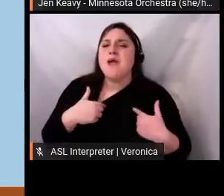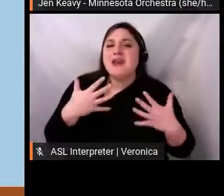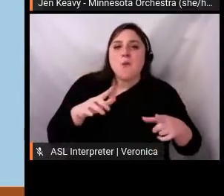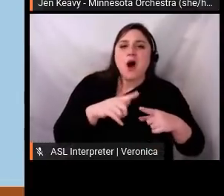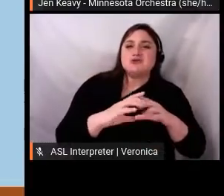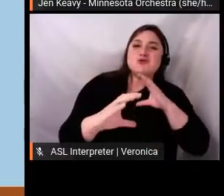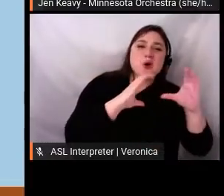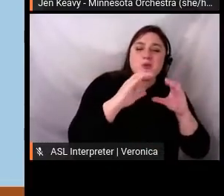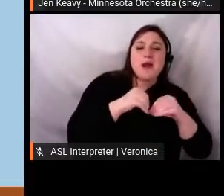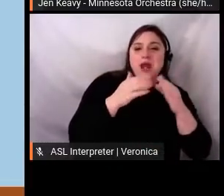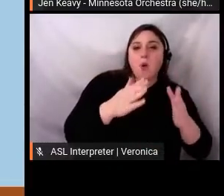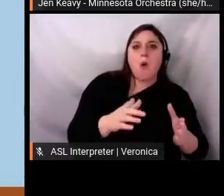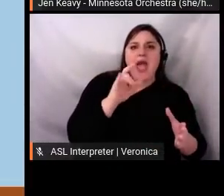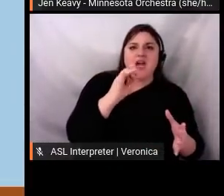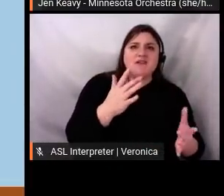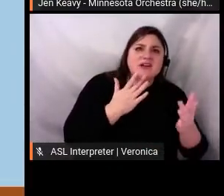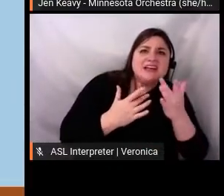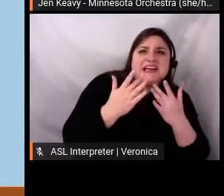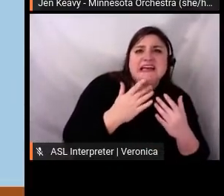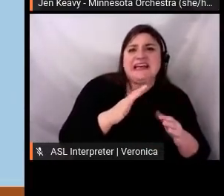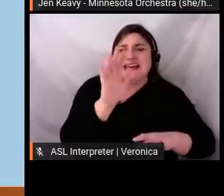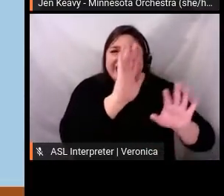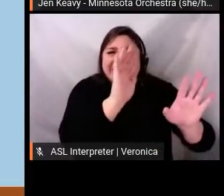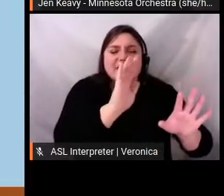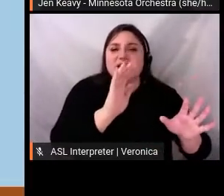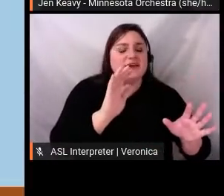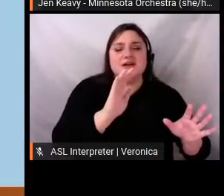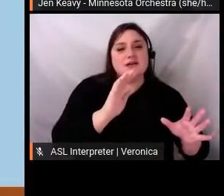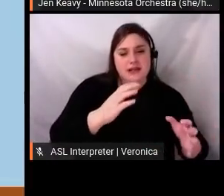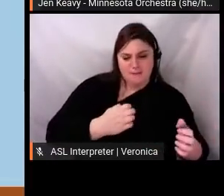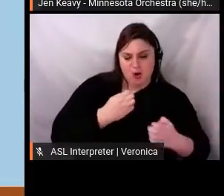to pivot quickly and keep front of mind with our community was rooted in